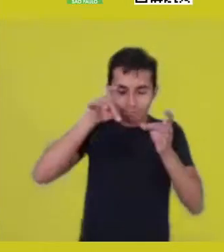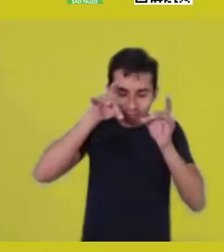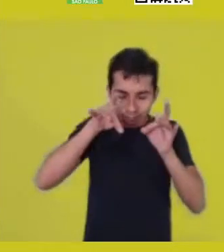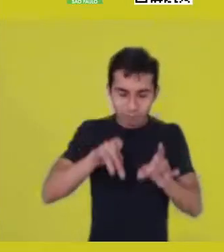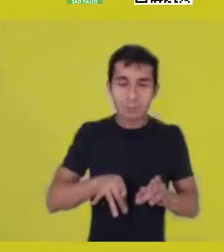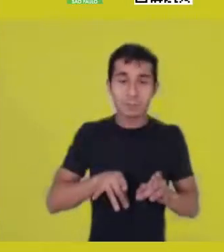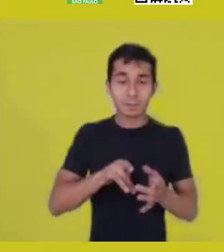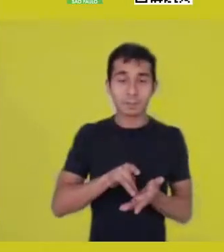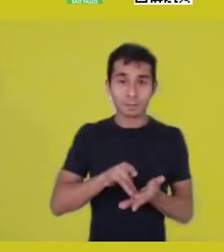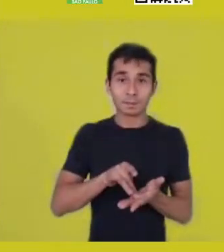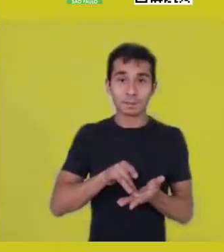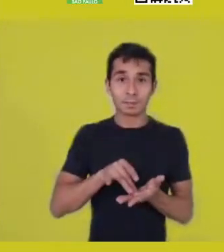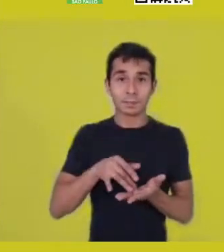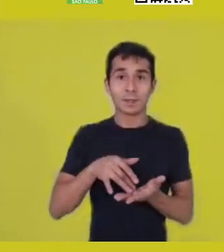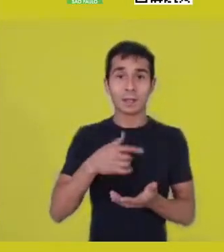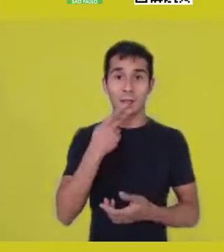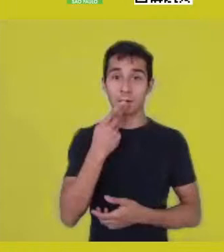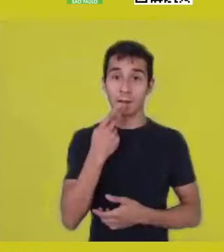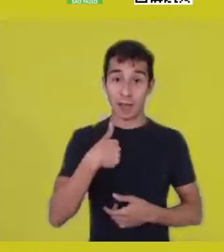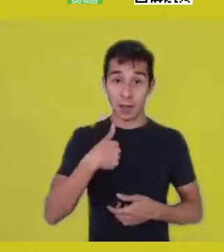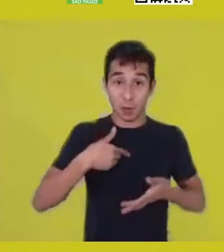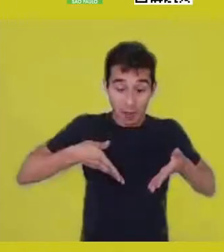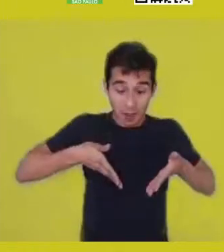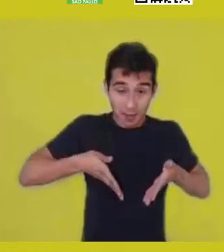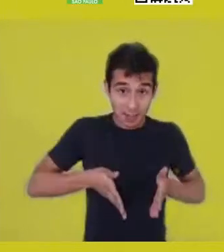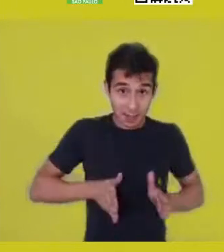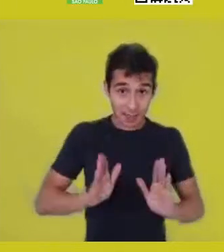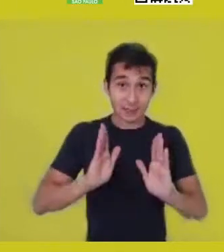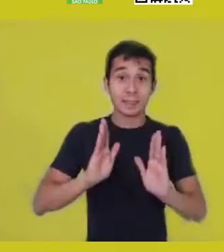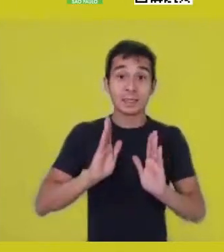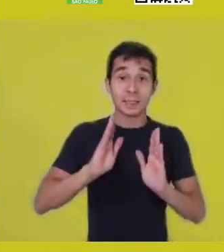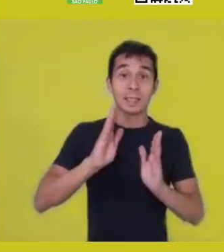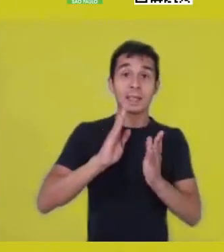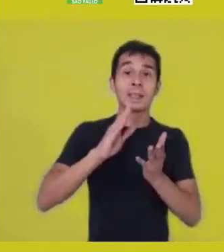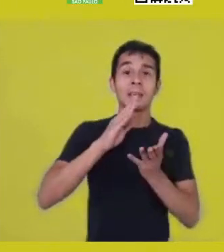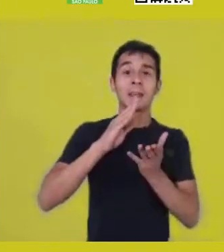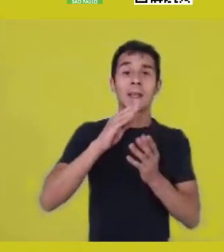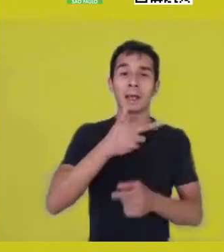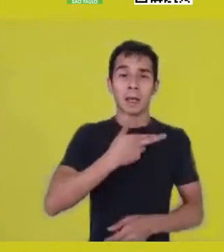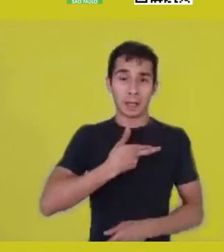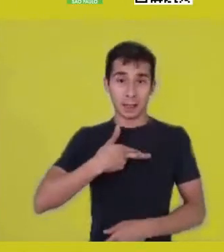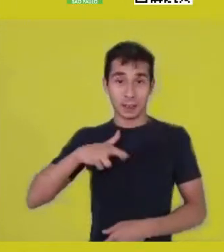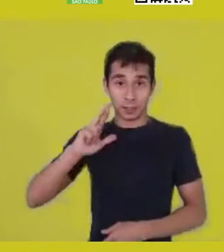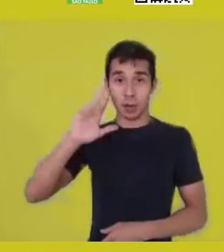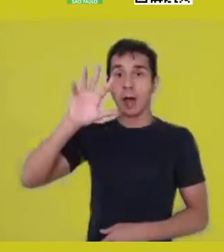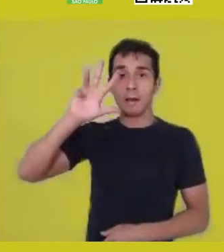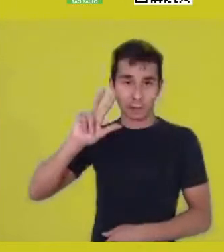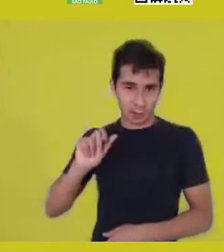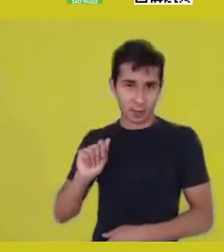I was born and raised in African spirituality, never knew another one,